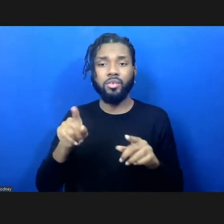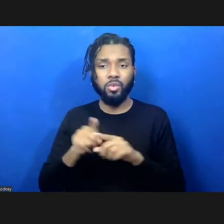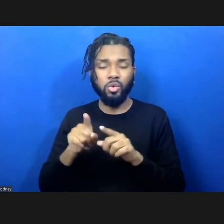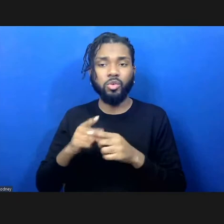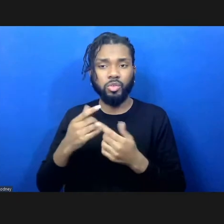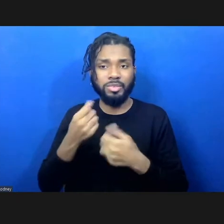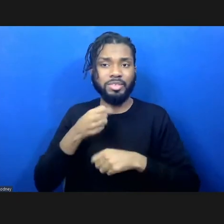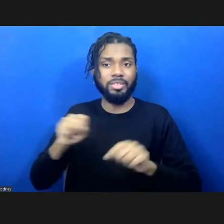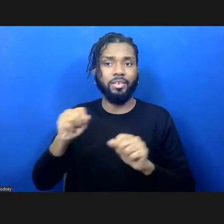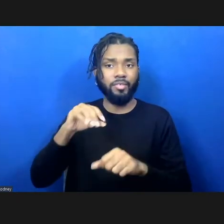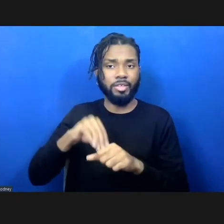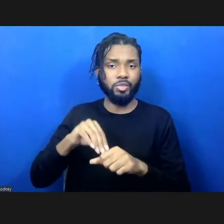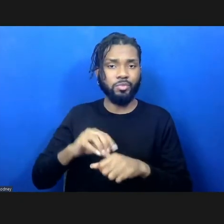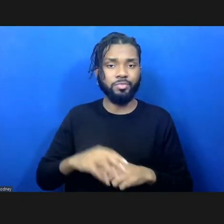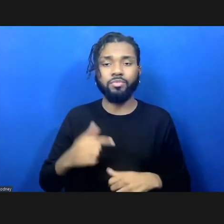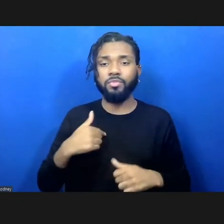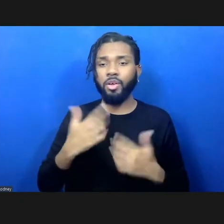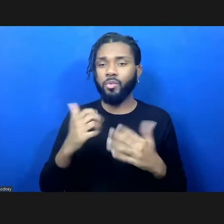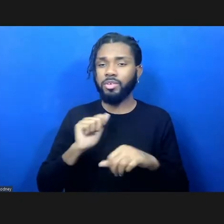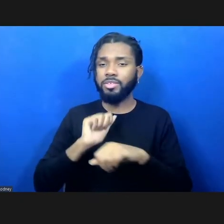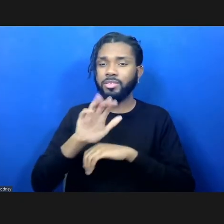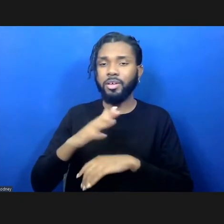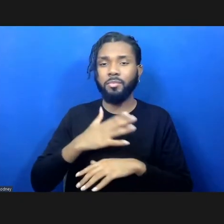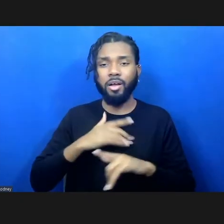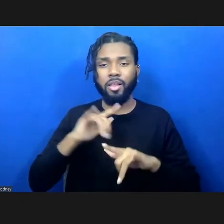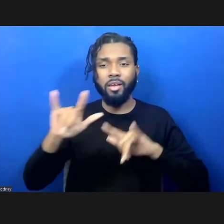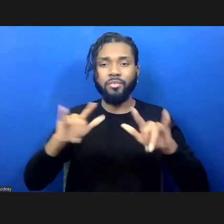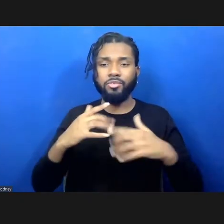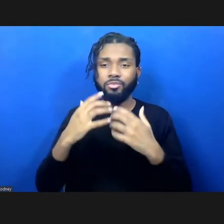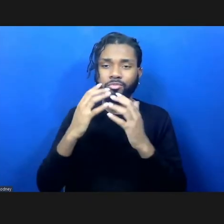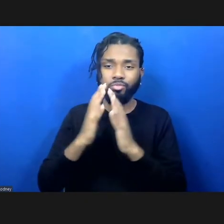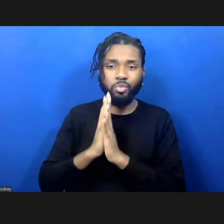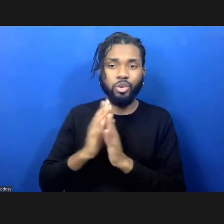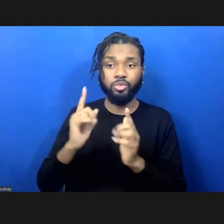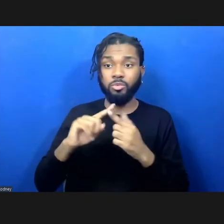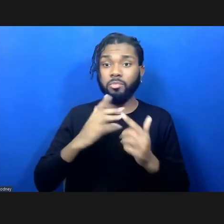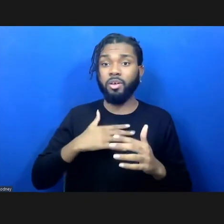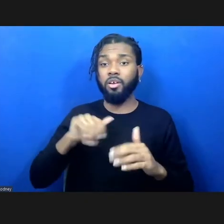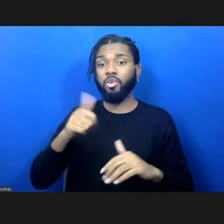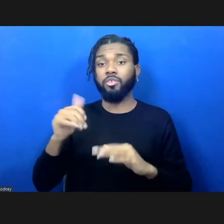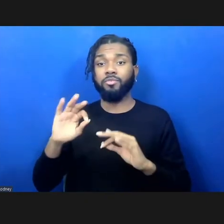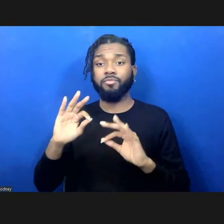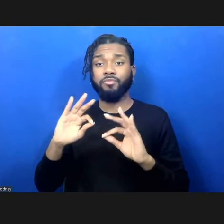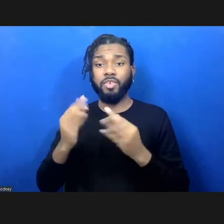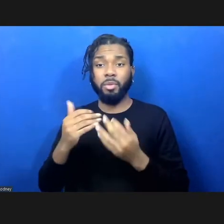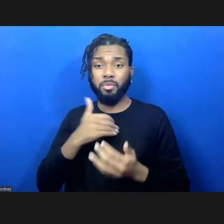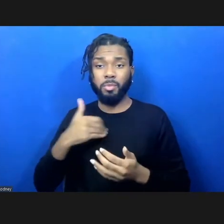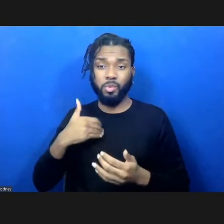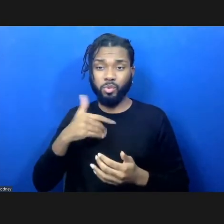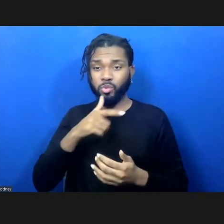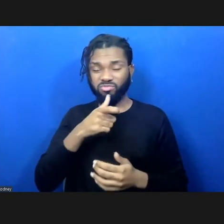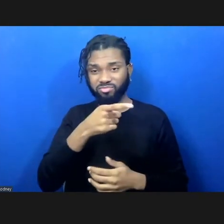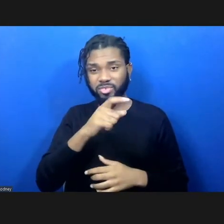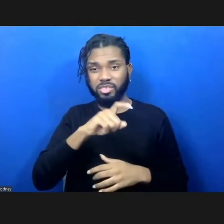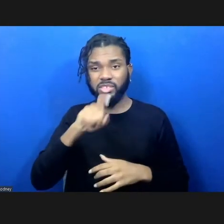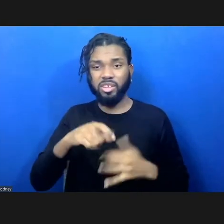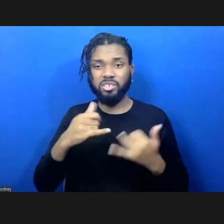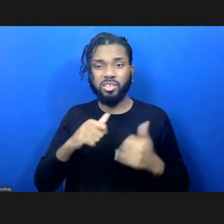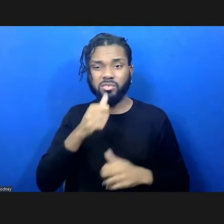I want to send my love and prayers to my own family members and the other folks in Texas who are suffering right now, going without these basic human